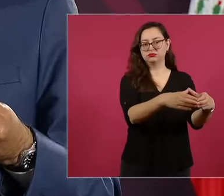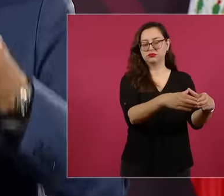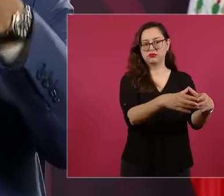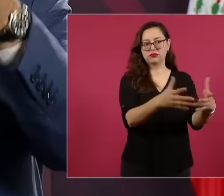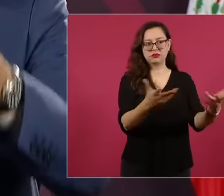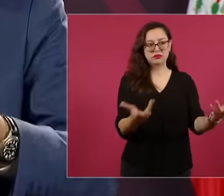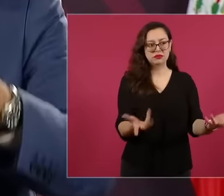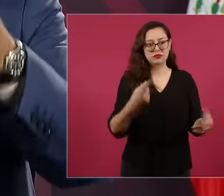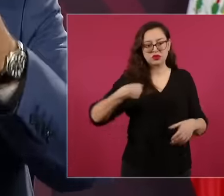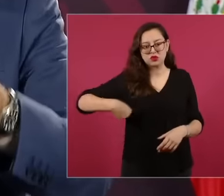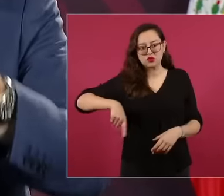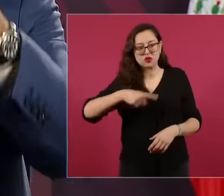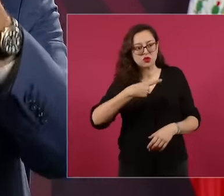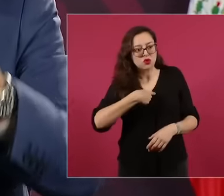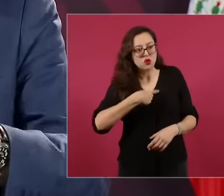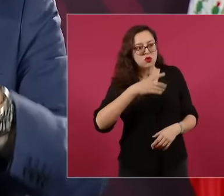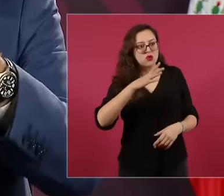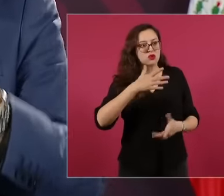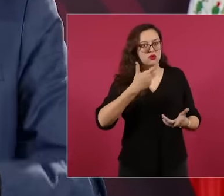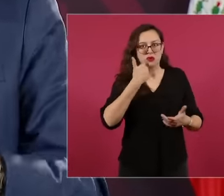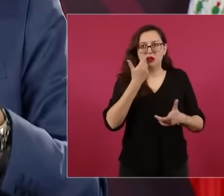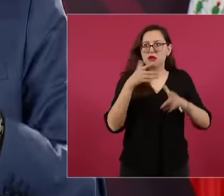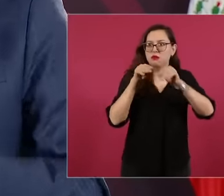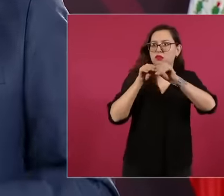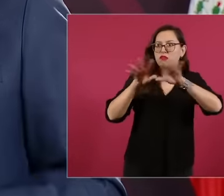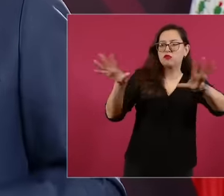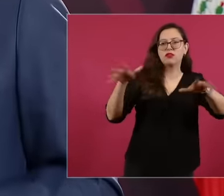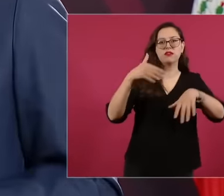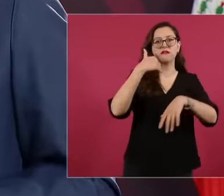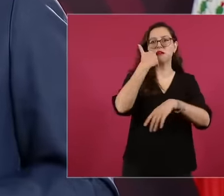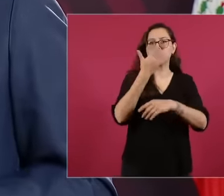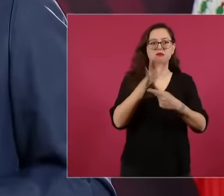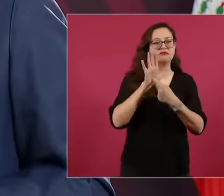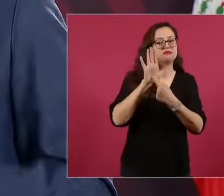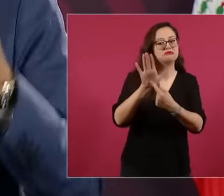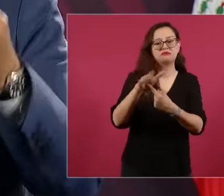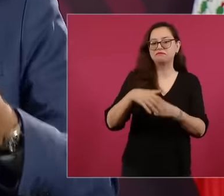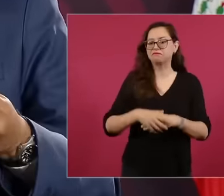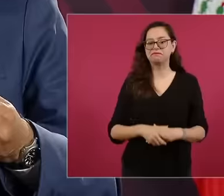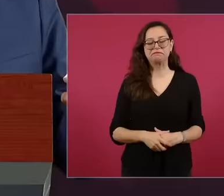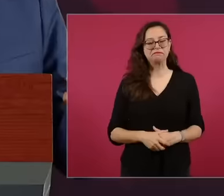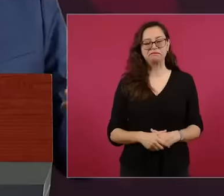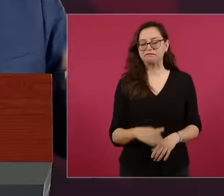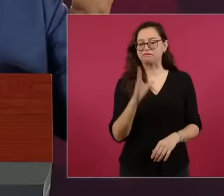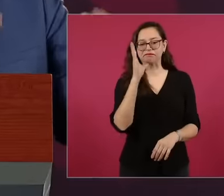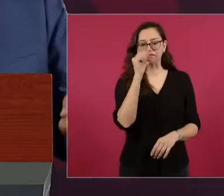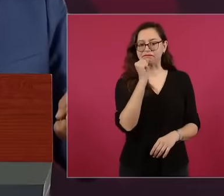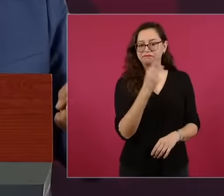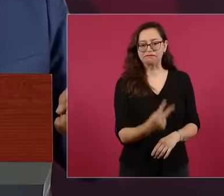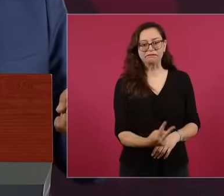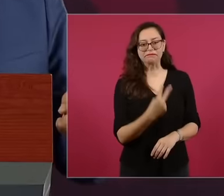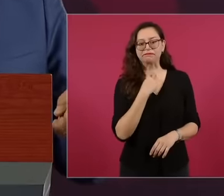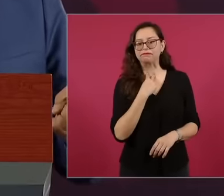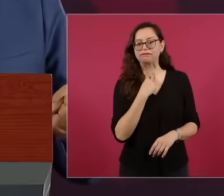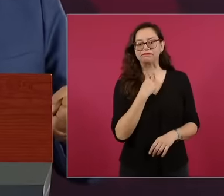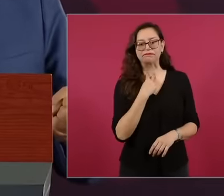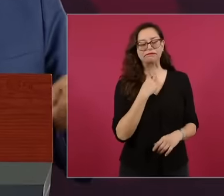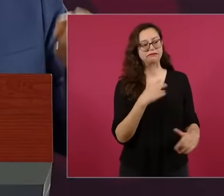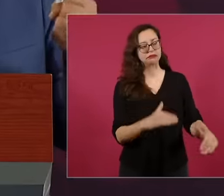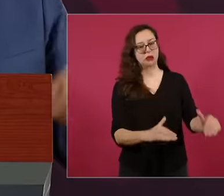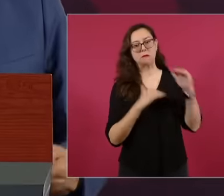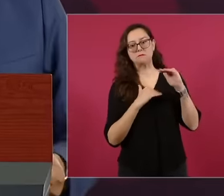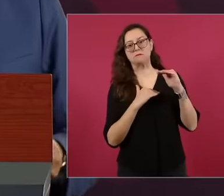the corporations that handled the information in